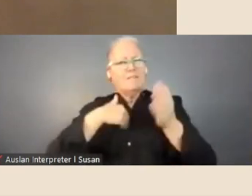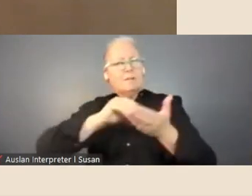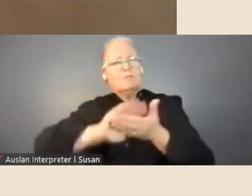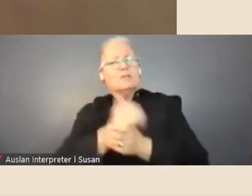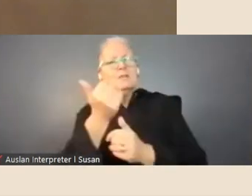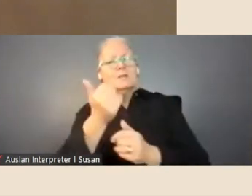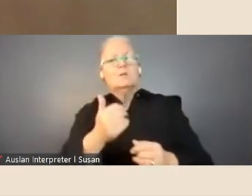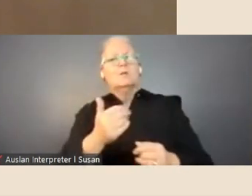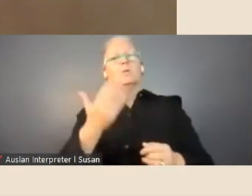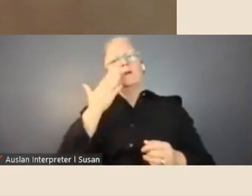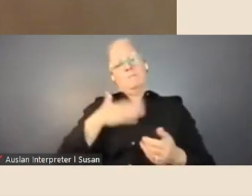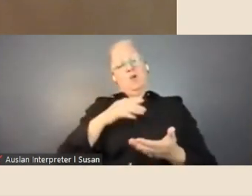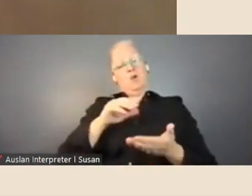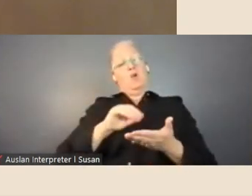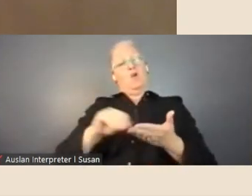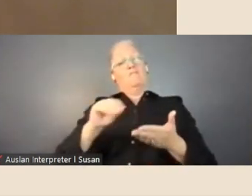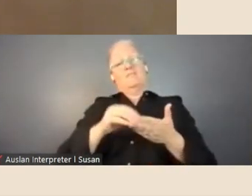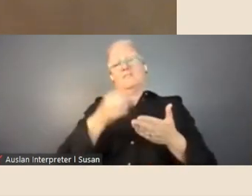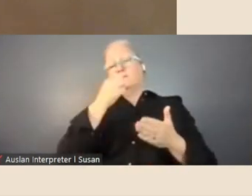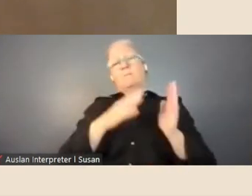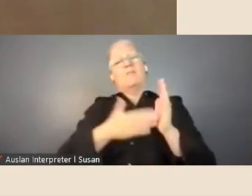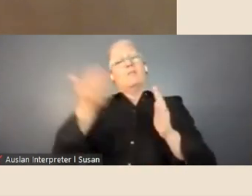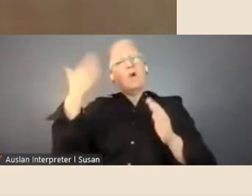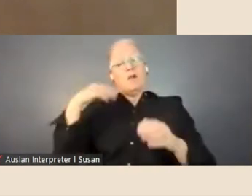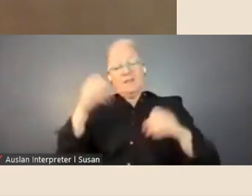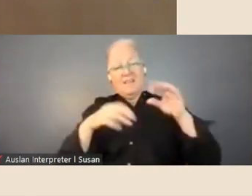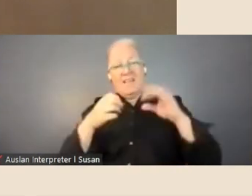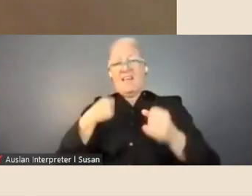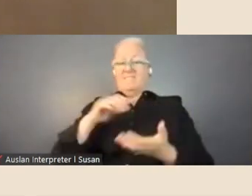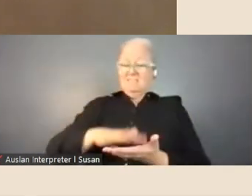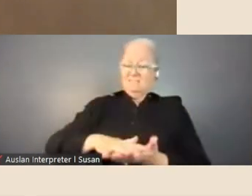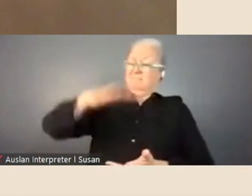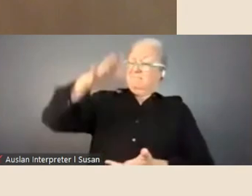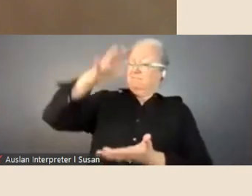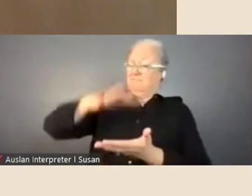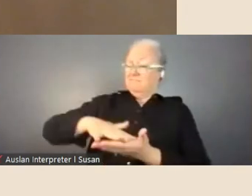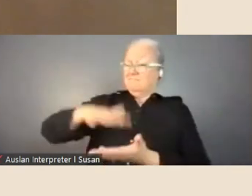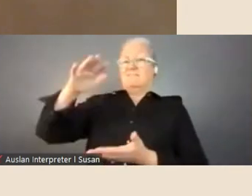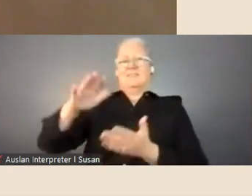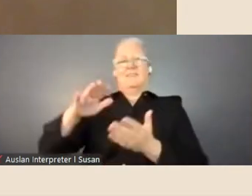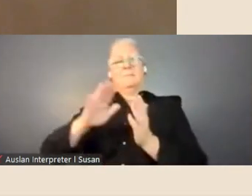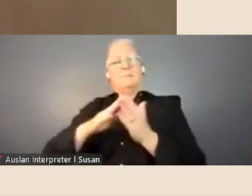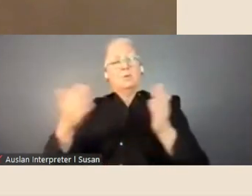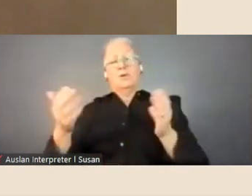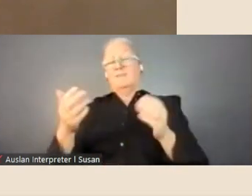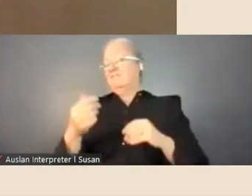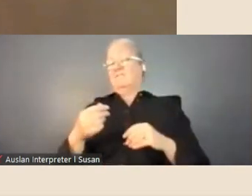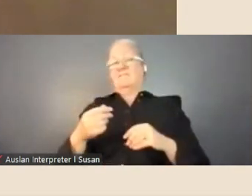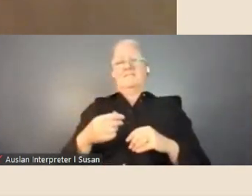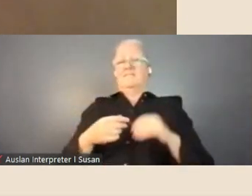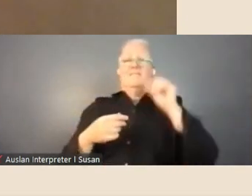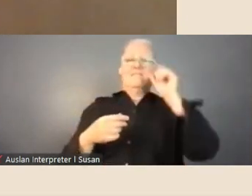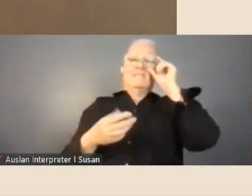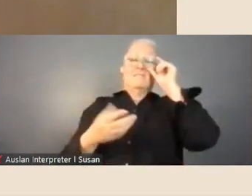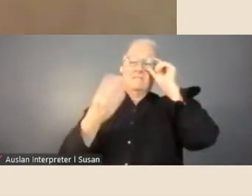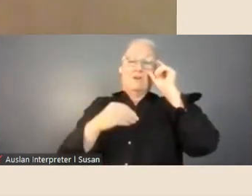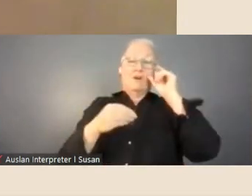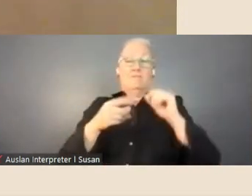office, only a few months ago, I still had piles of books lined up from pre-pandemic. So, it's